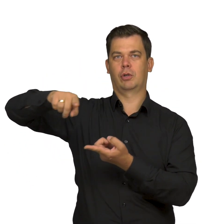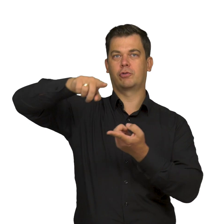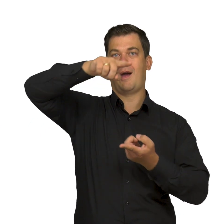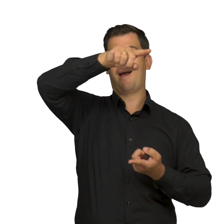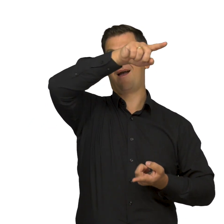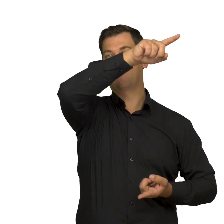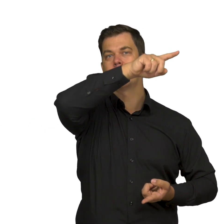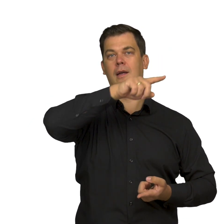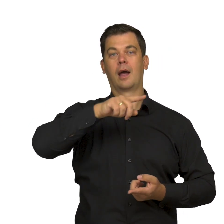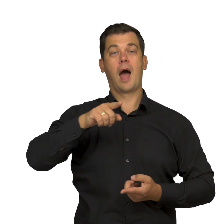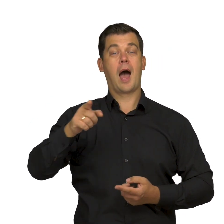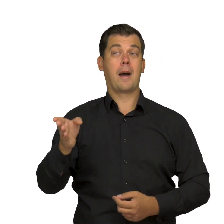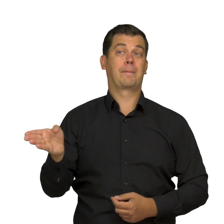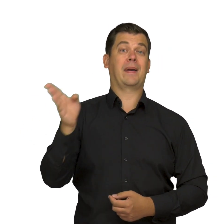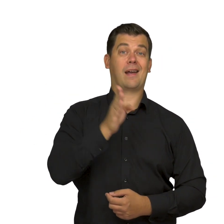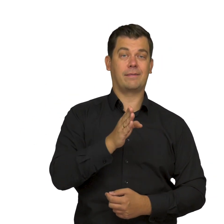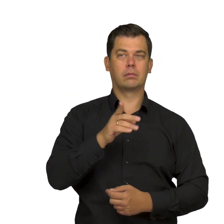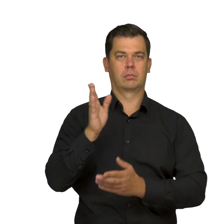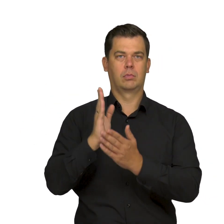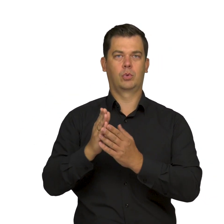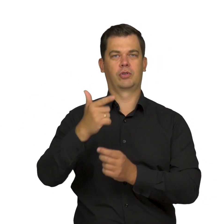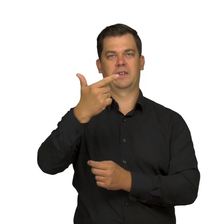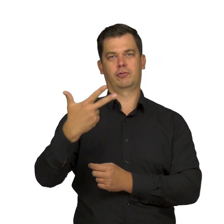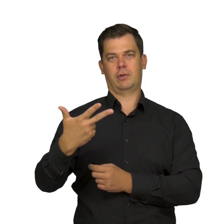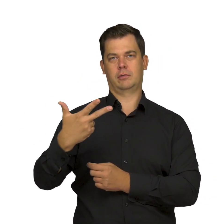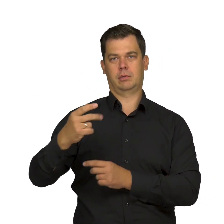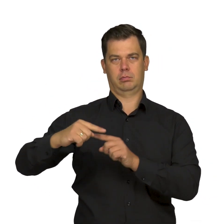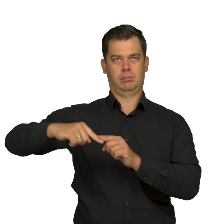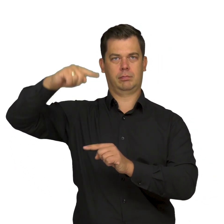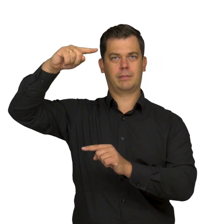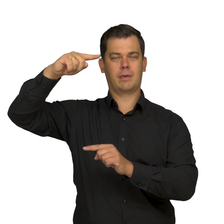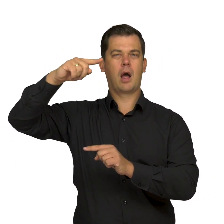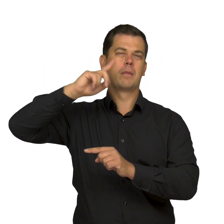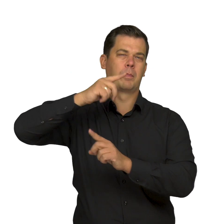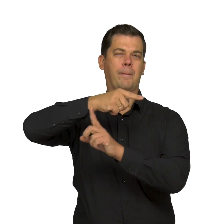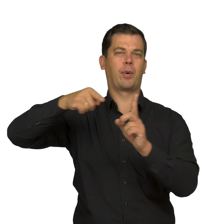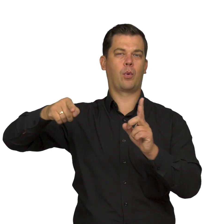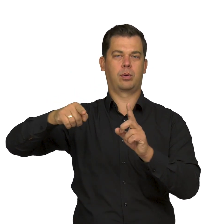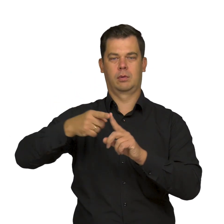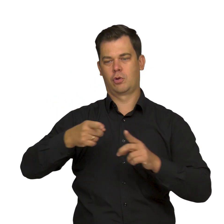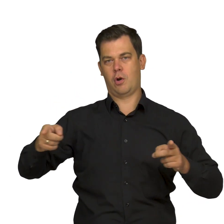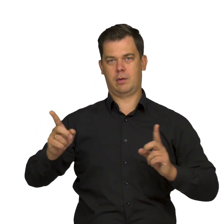so that at the right it reaches 2/3 of the height and ½ of the length of the bottom edge. As we approach the right-hand edge of the work,